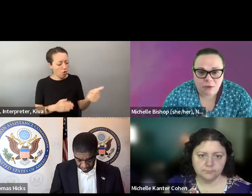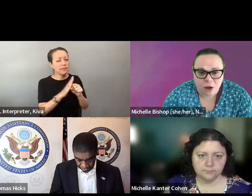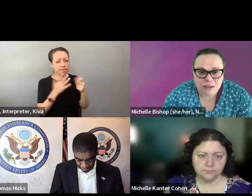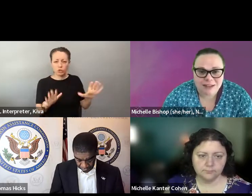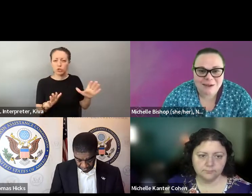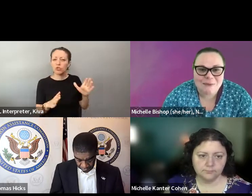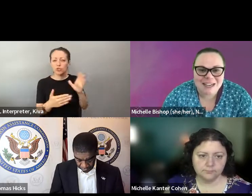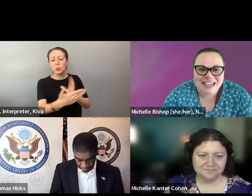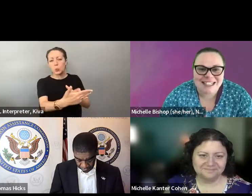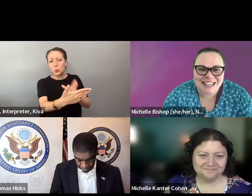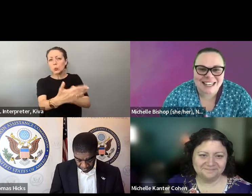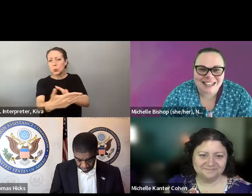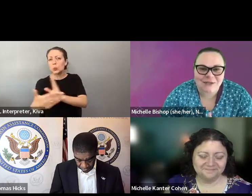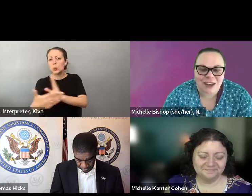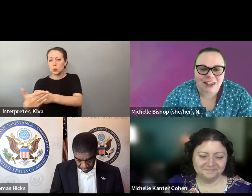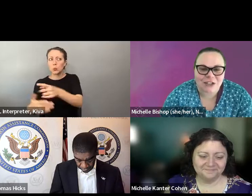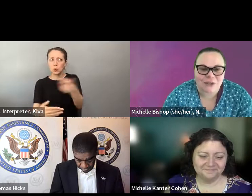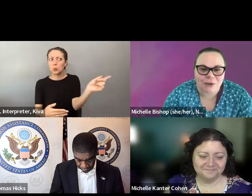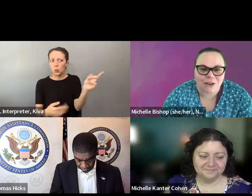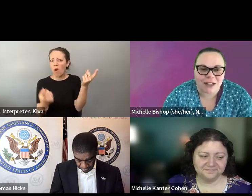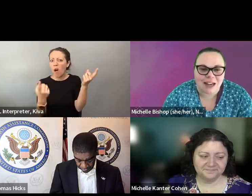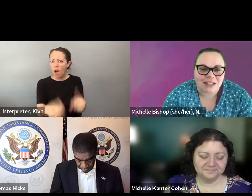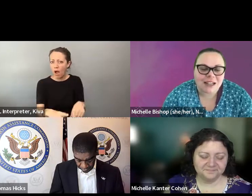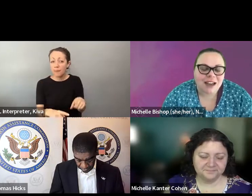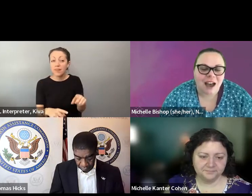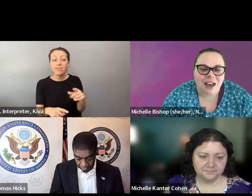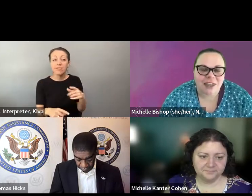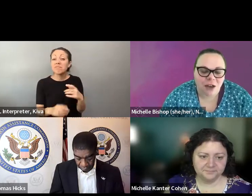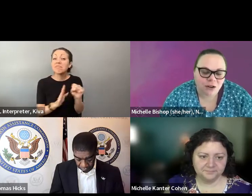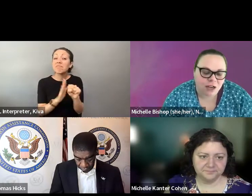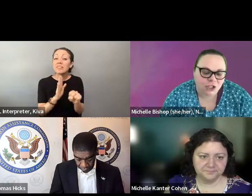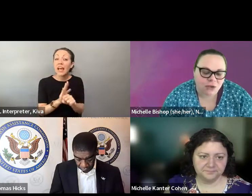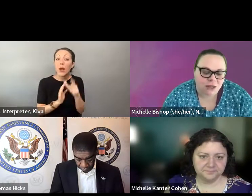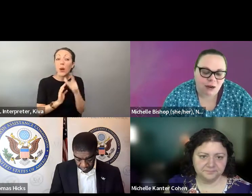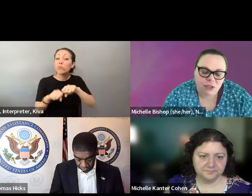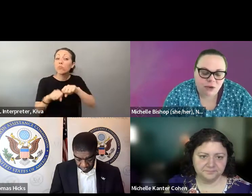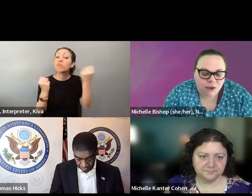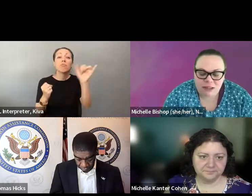denied the right to the asince taps of their voice. Hose are sights of federal law . Those have been lit good in choice. Those are v violations of federal law, those those have been litigated in other States, and those States have lost, because because it it is a violation of the voting.